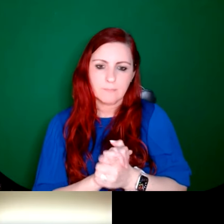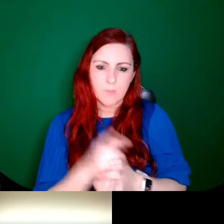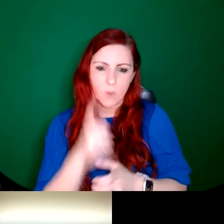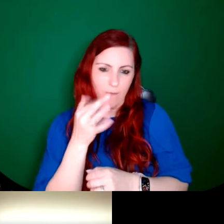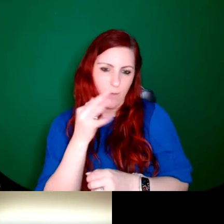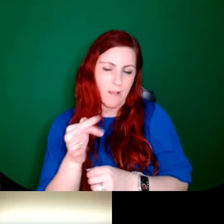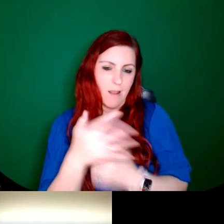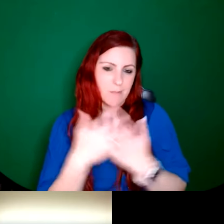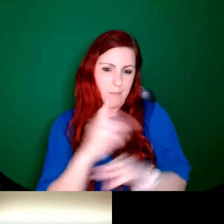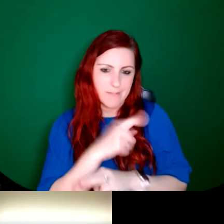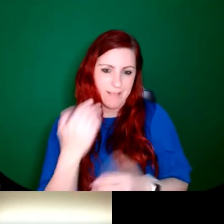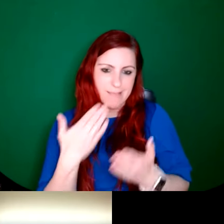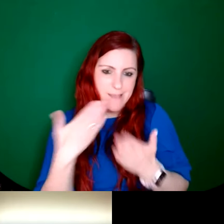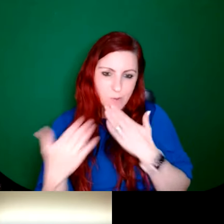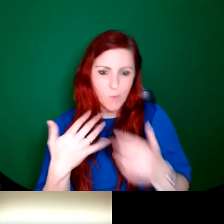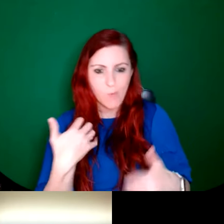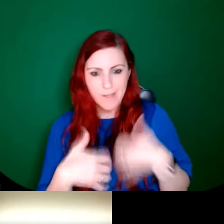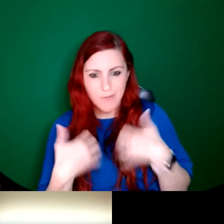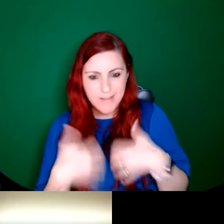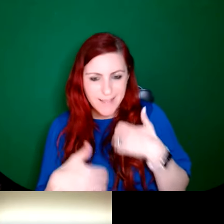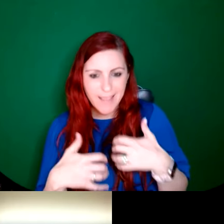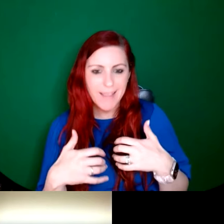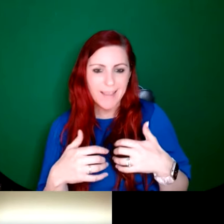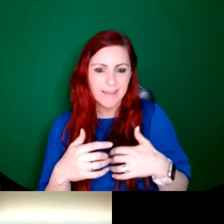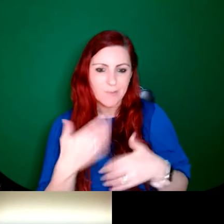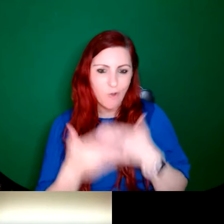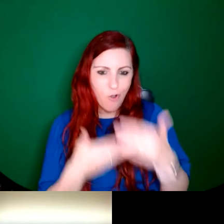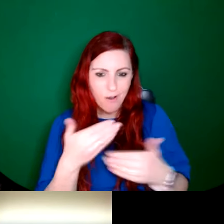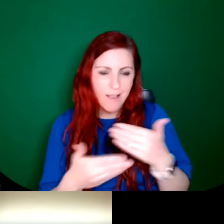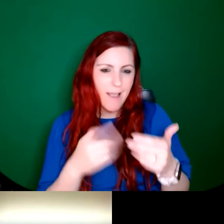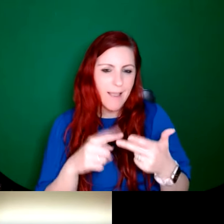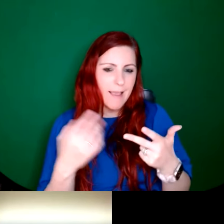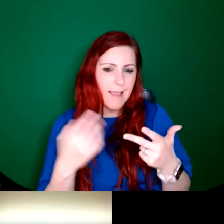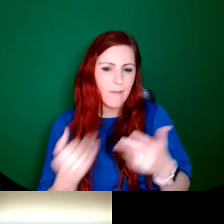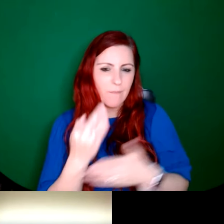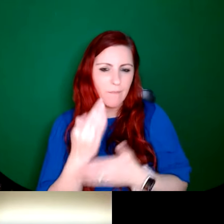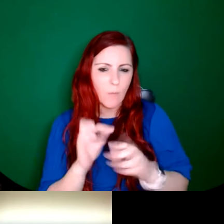much. It was a fascinating talk. And I have a couple of questions here. So Anne